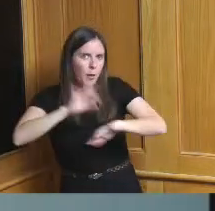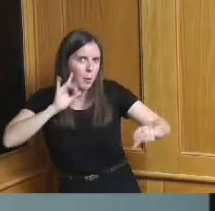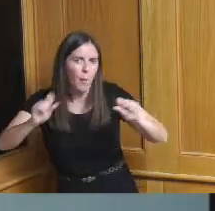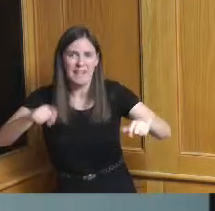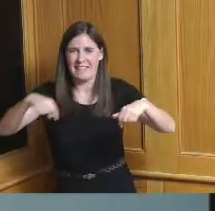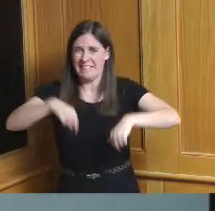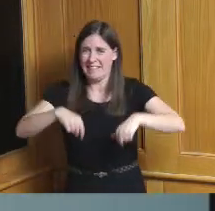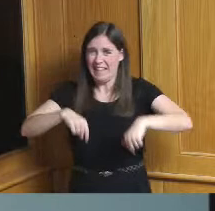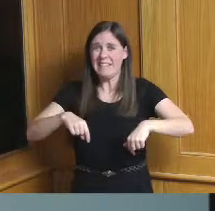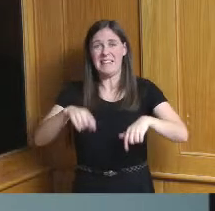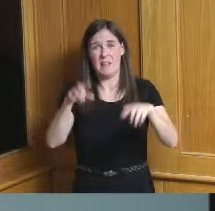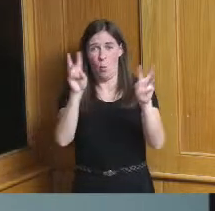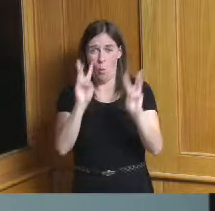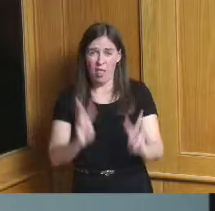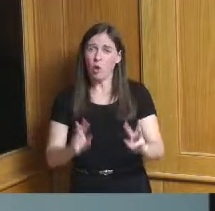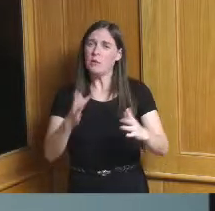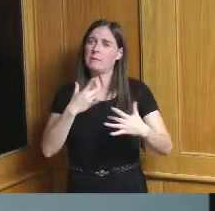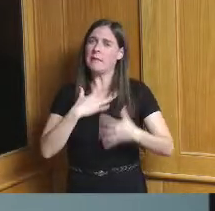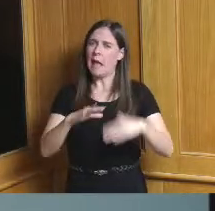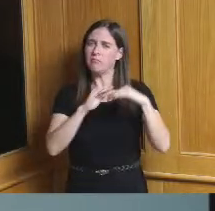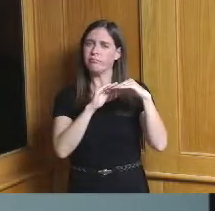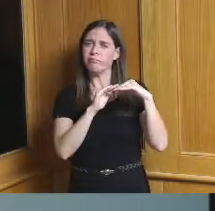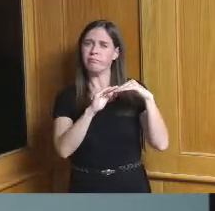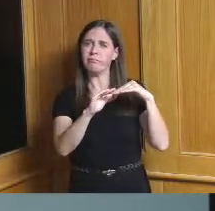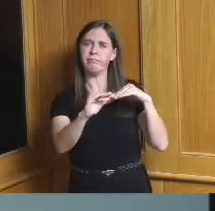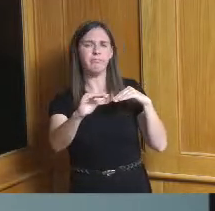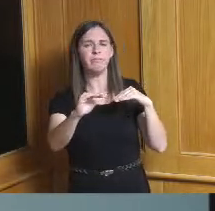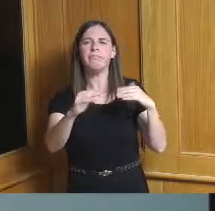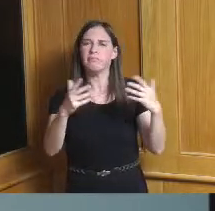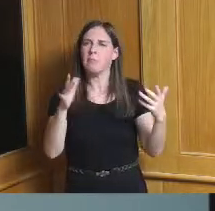problems that other communities do we certainly have our own heat and flooding